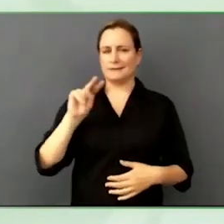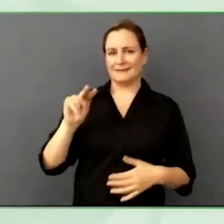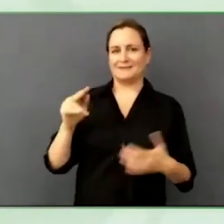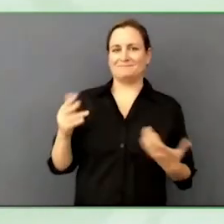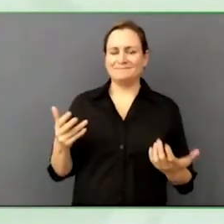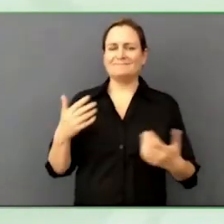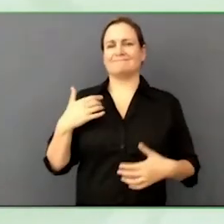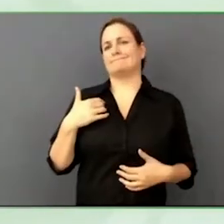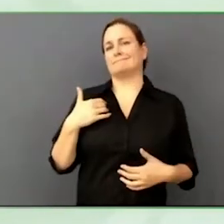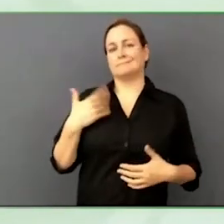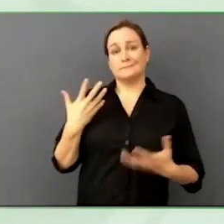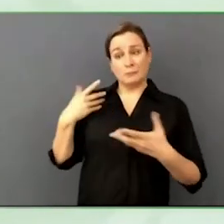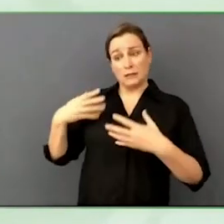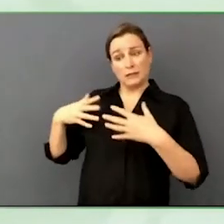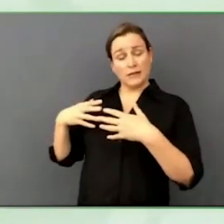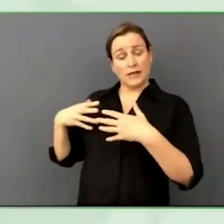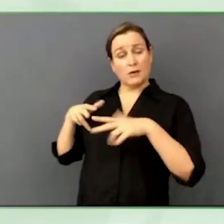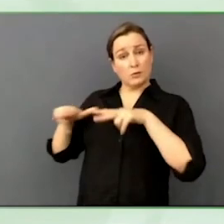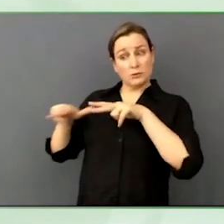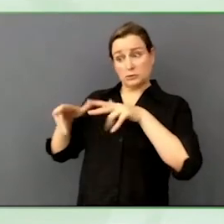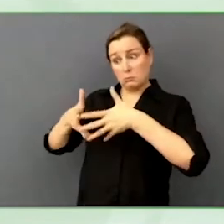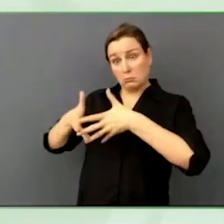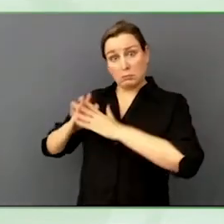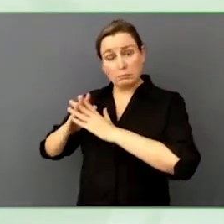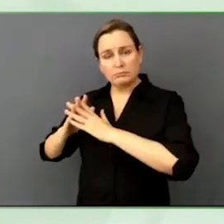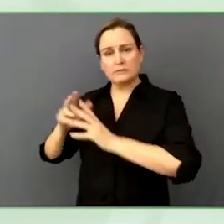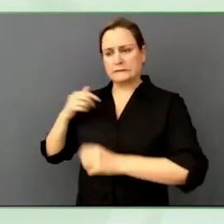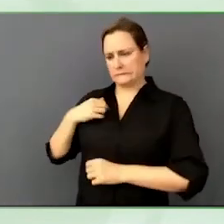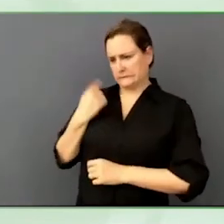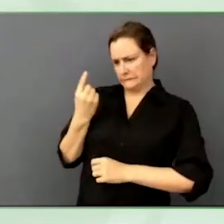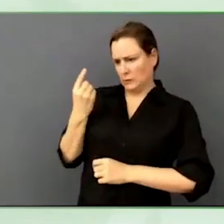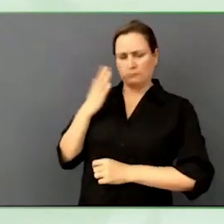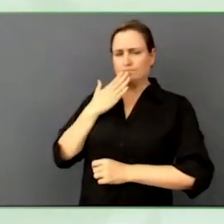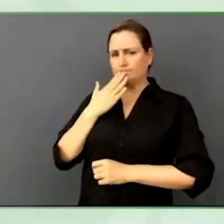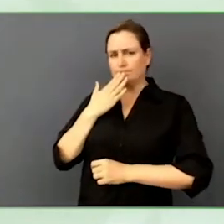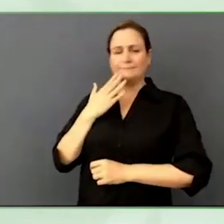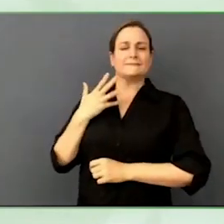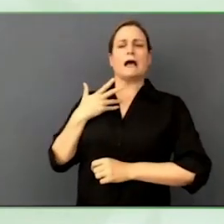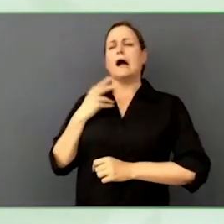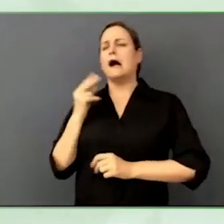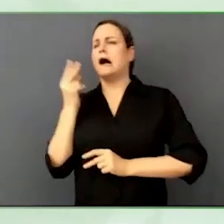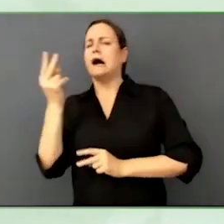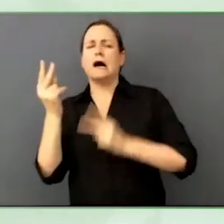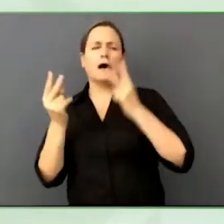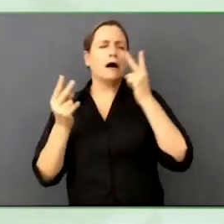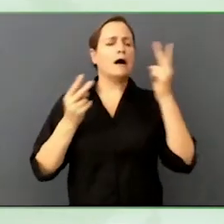the UK that I will need to be successful. Especially this one we are doing right now.